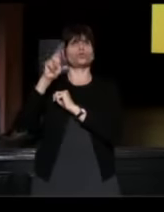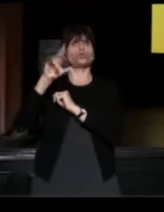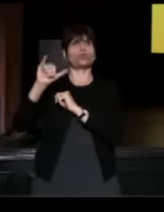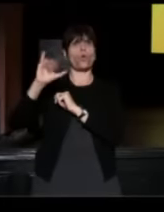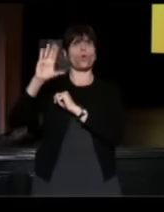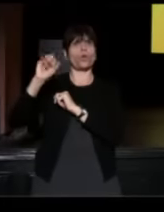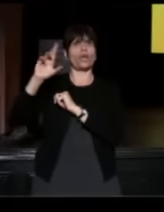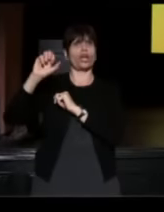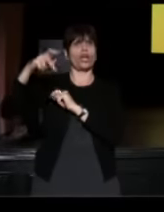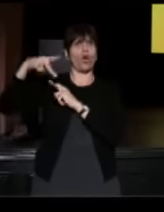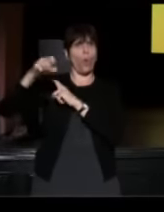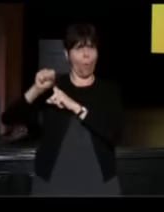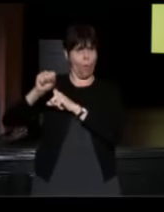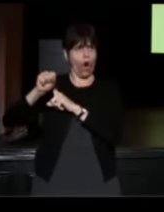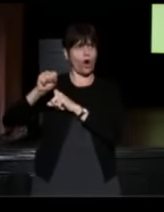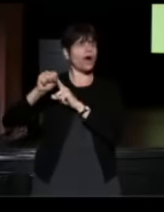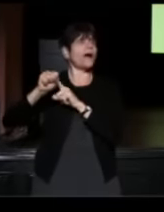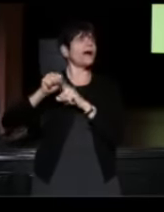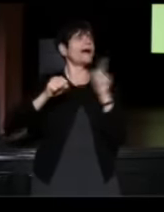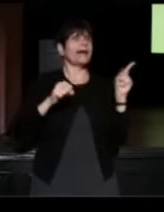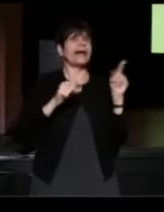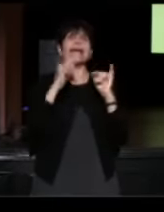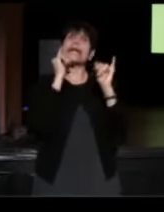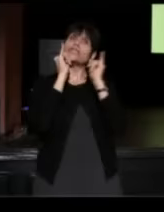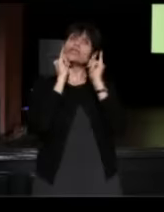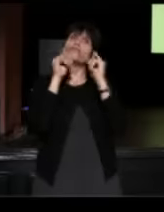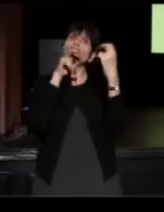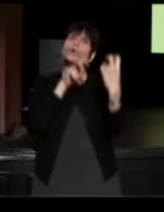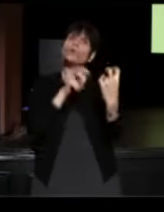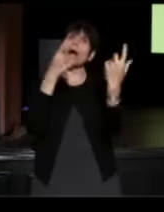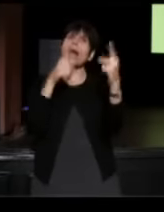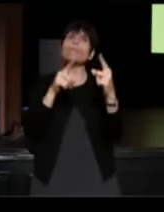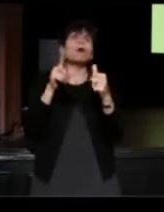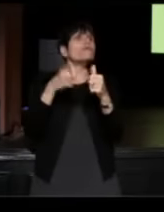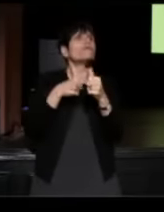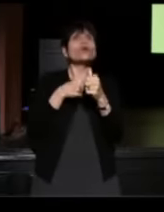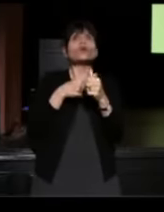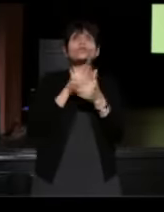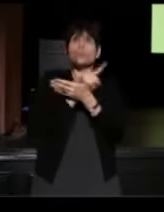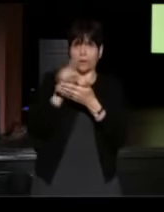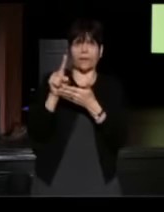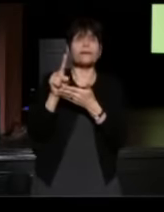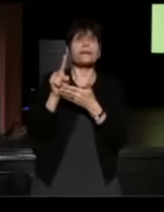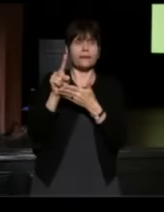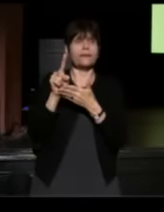and this is an interview that happened in the first week of StoryCorps.